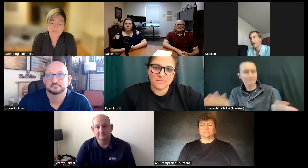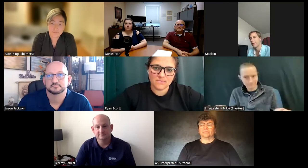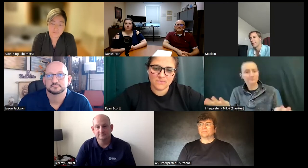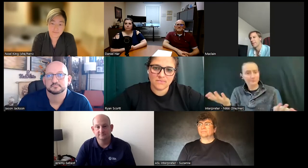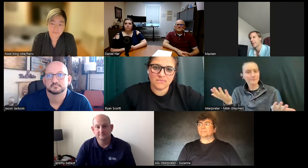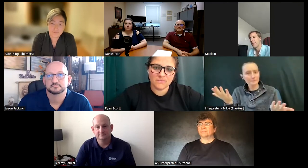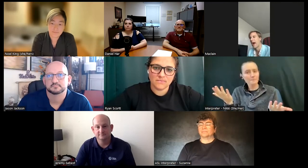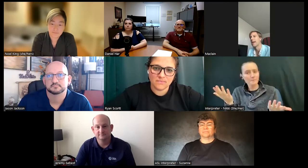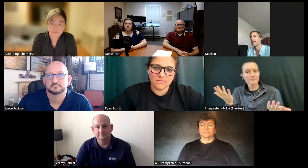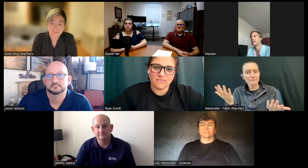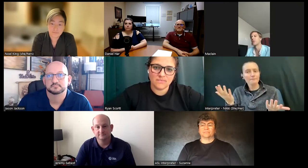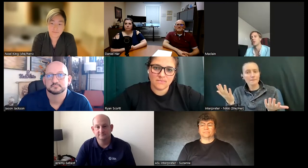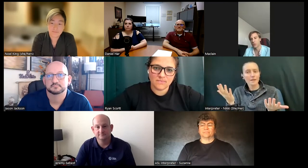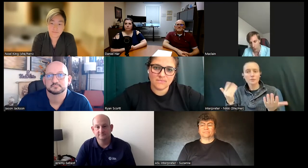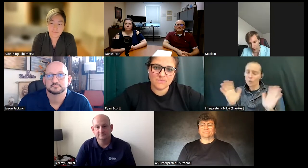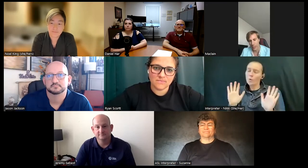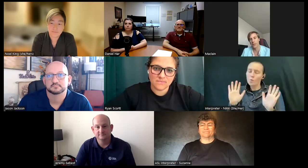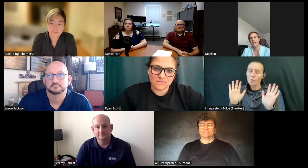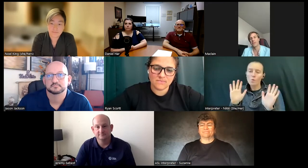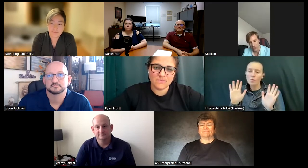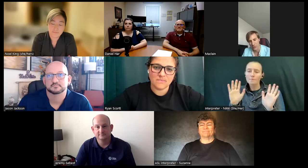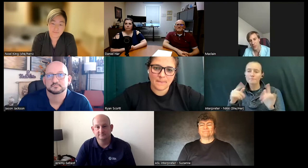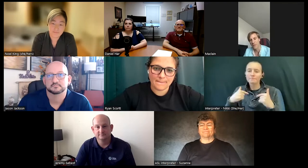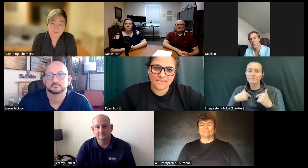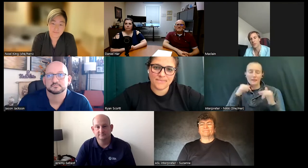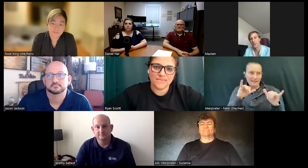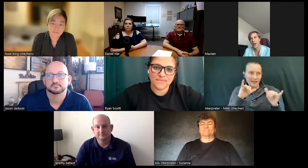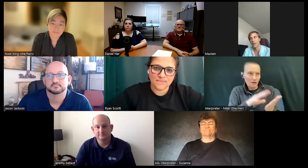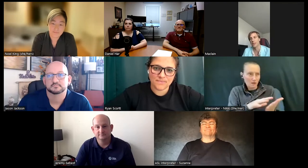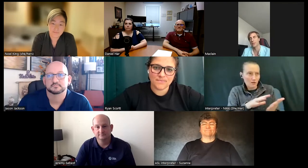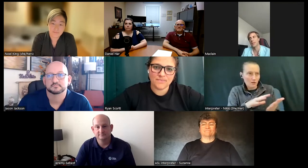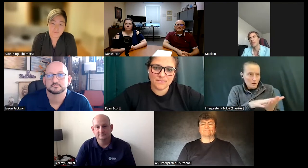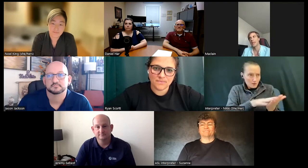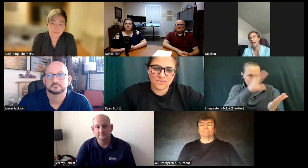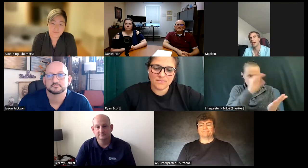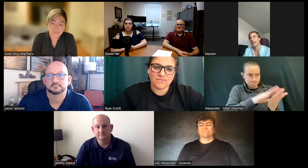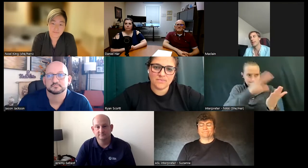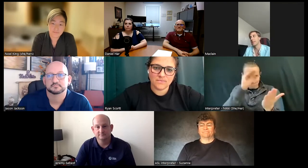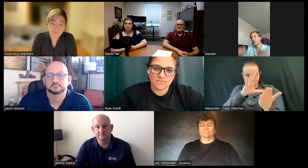and I took in and consumed as much information as possible uh and then